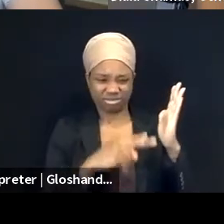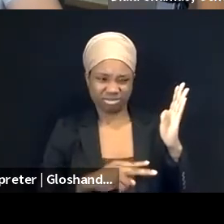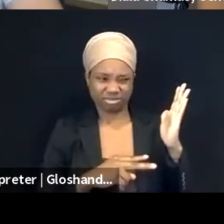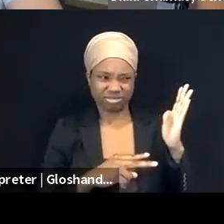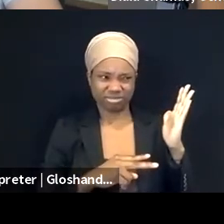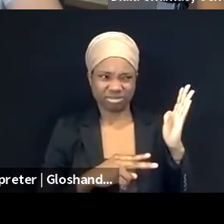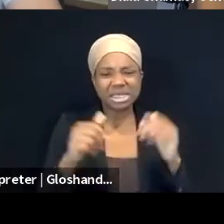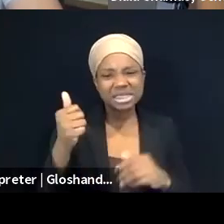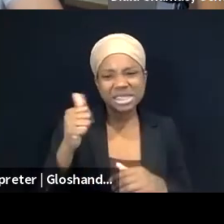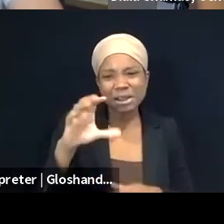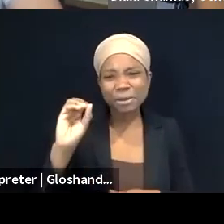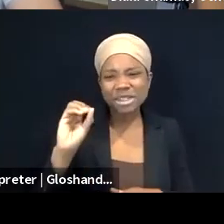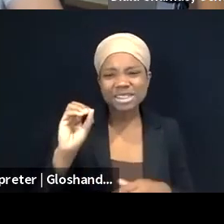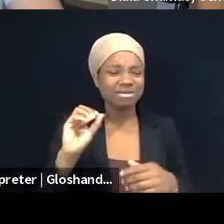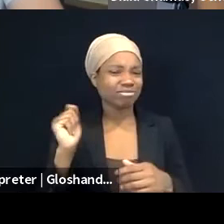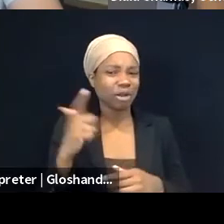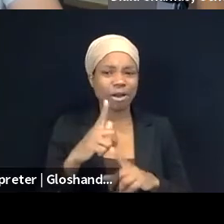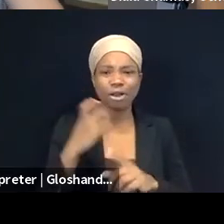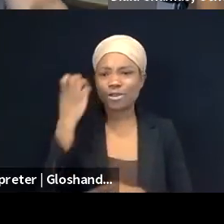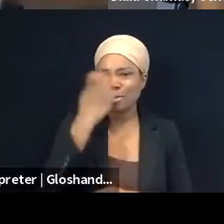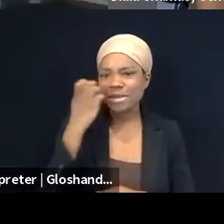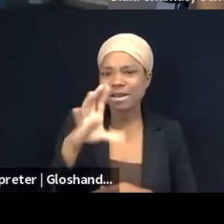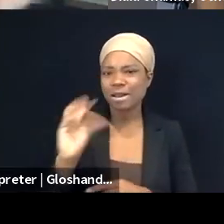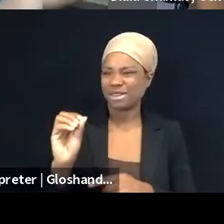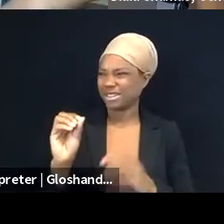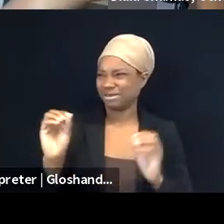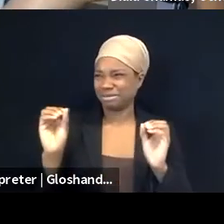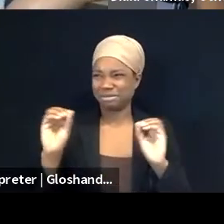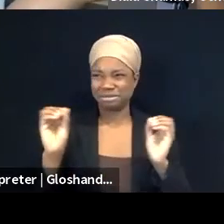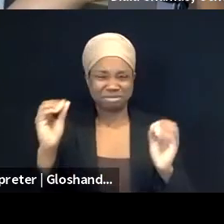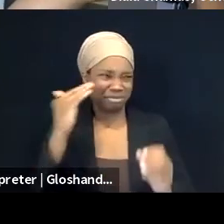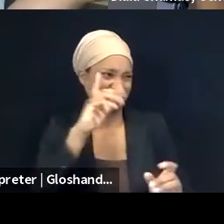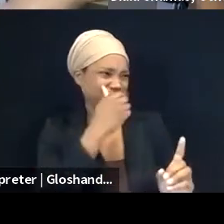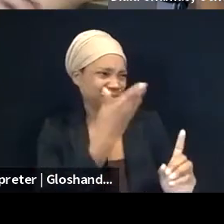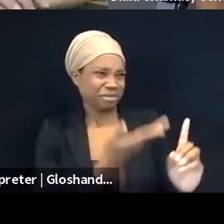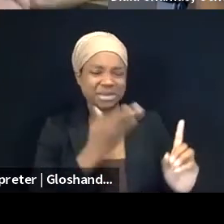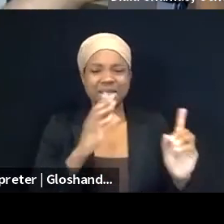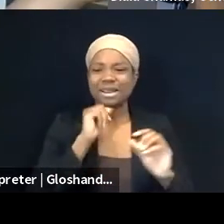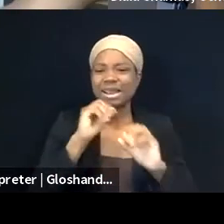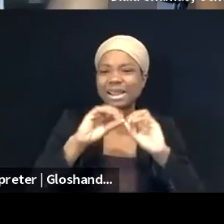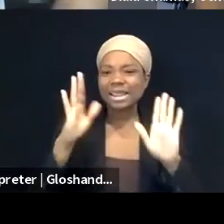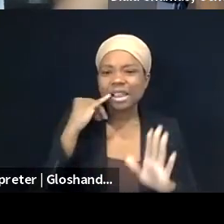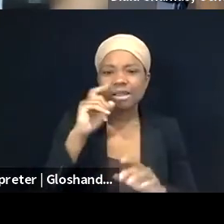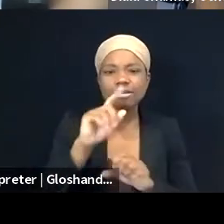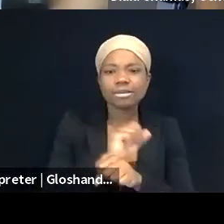It's not really clear if they do any business with New York. It's not even clear if they engage in BDS, you know,